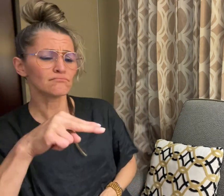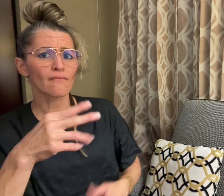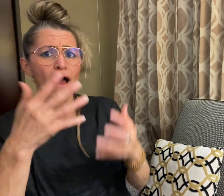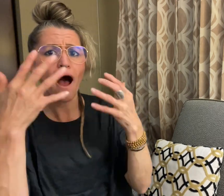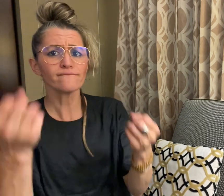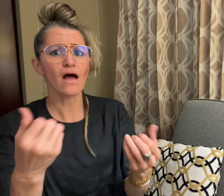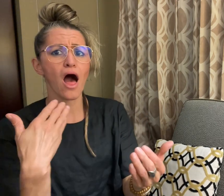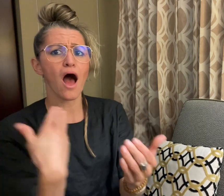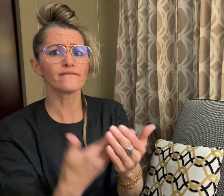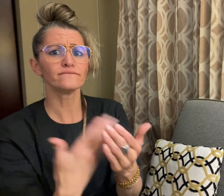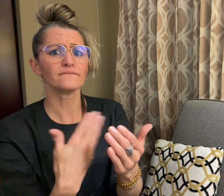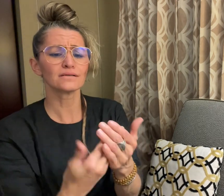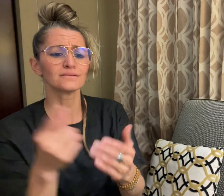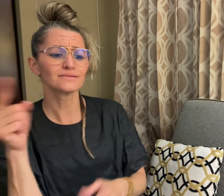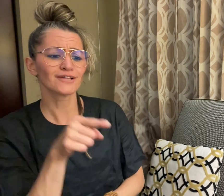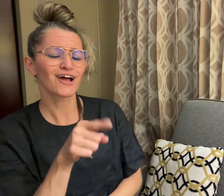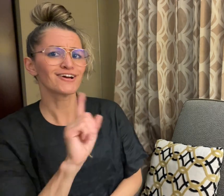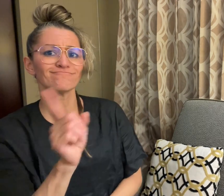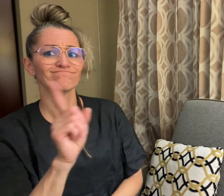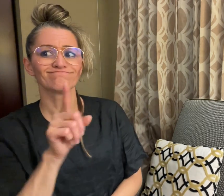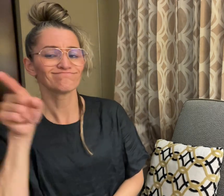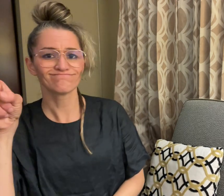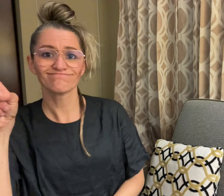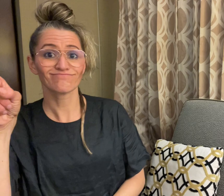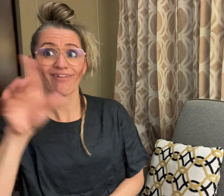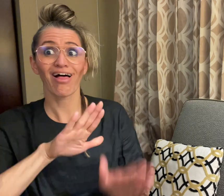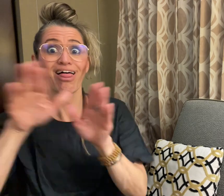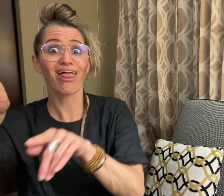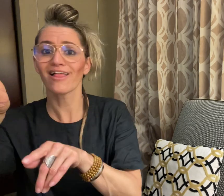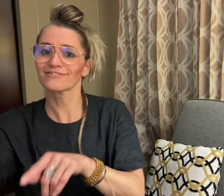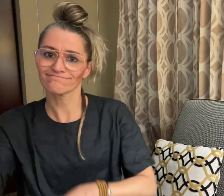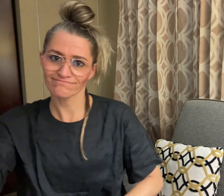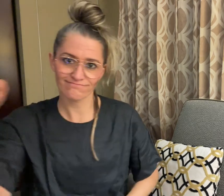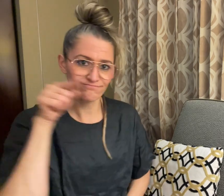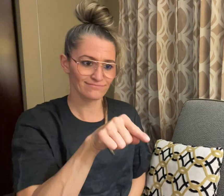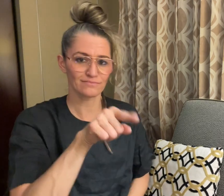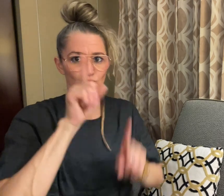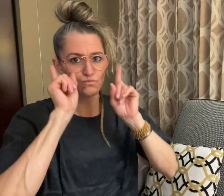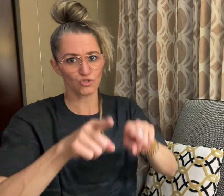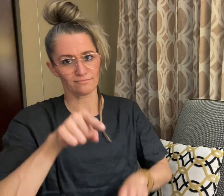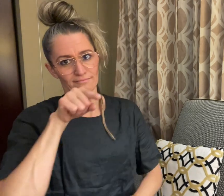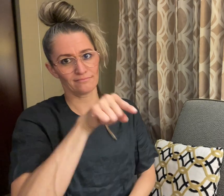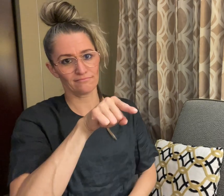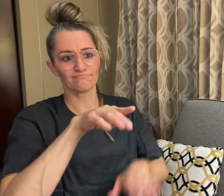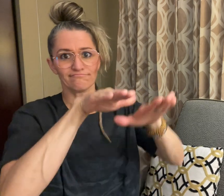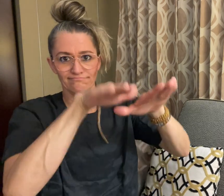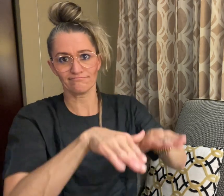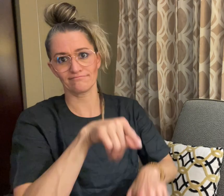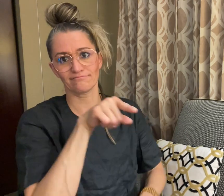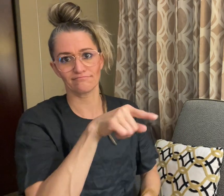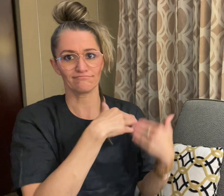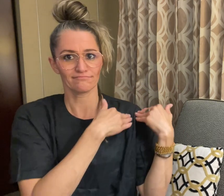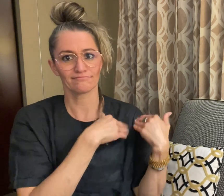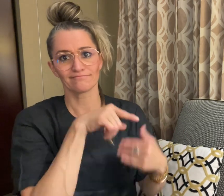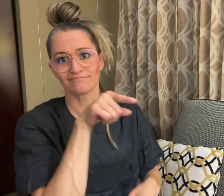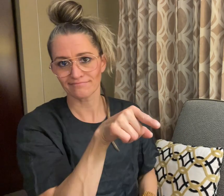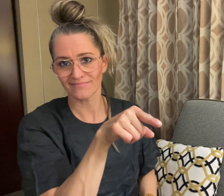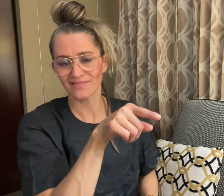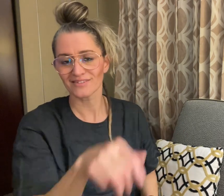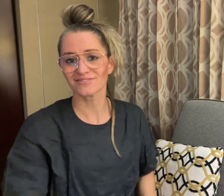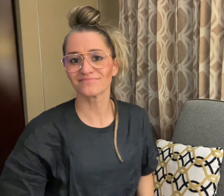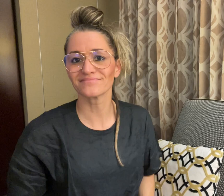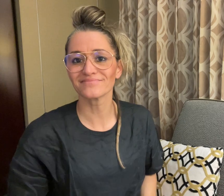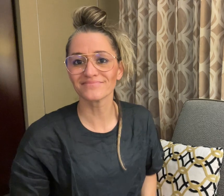country they will have to seek to return them there.